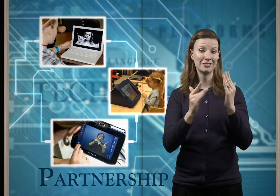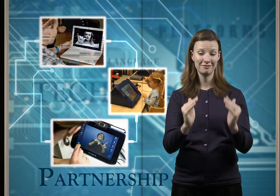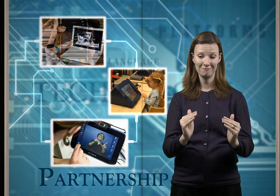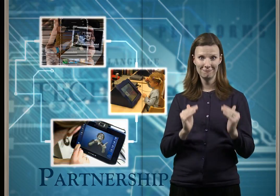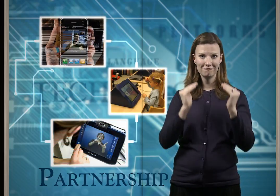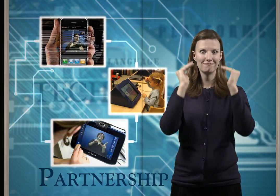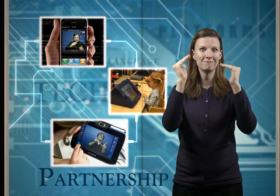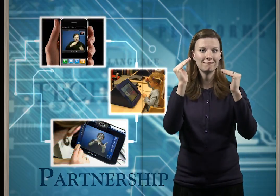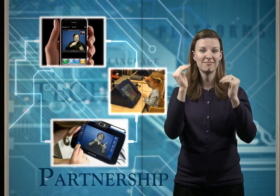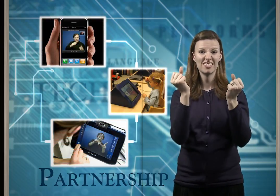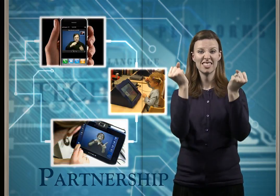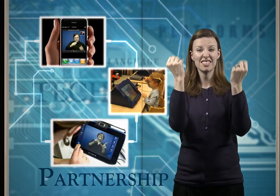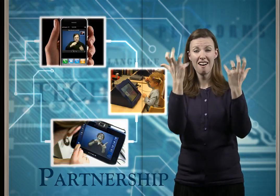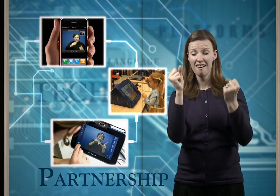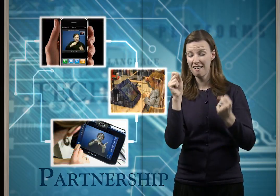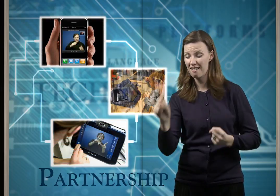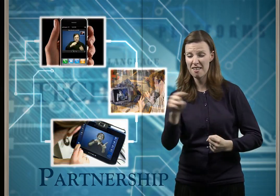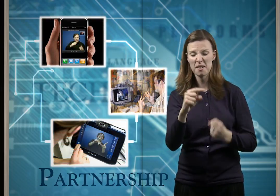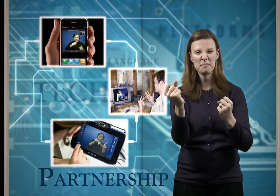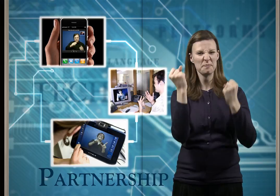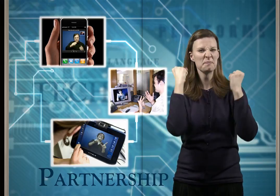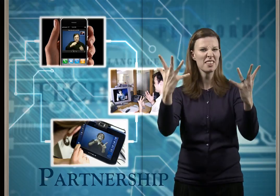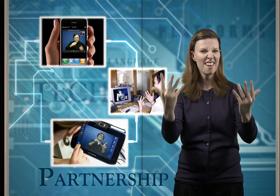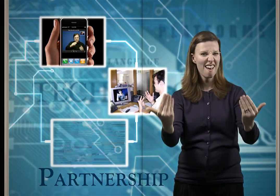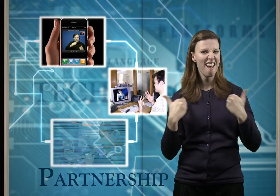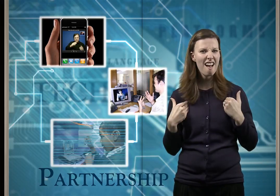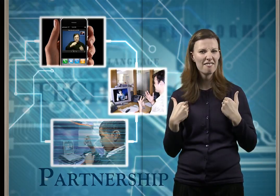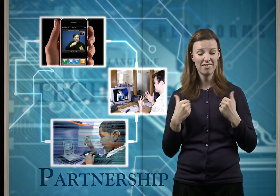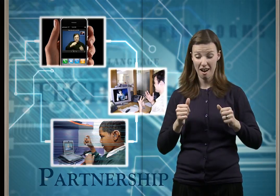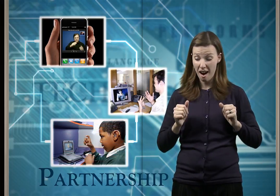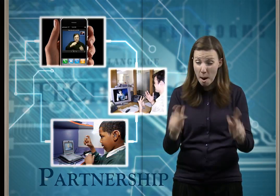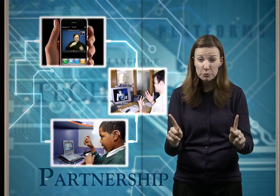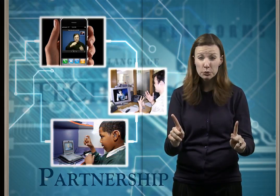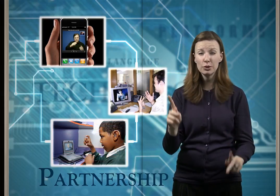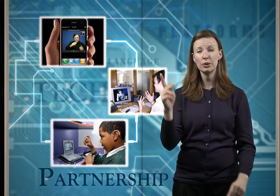With new technological advancements and the multiple language platforms now available